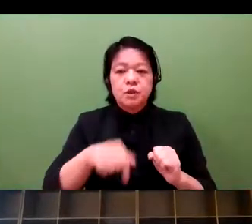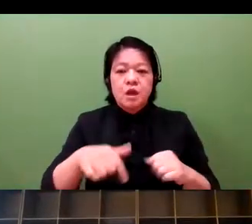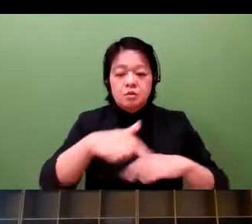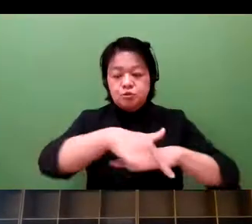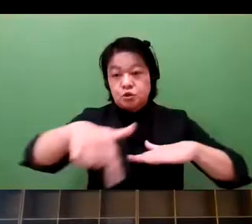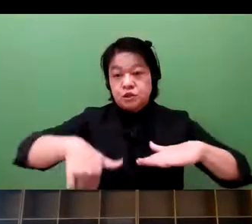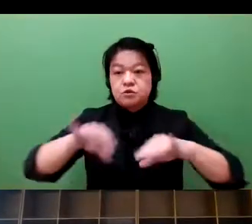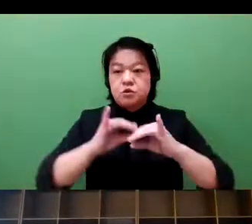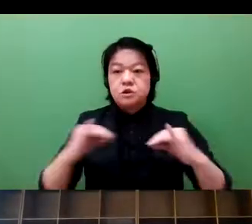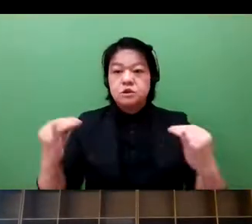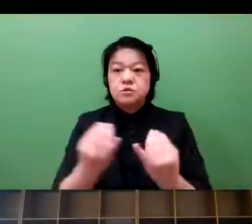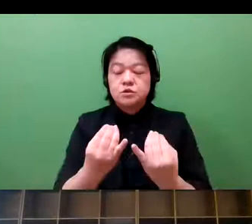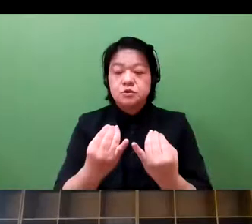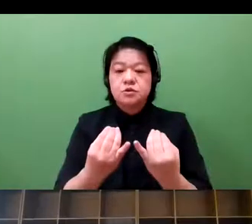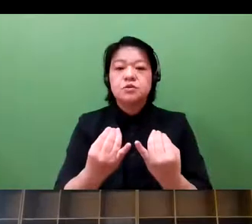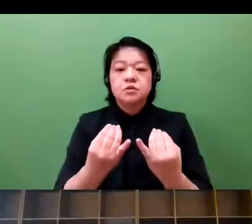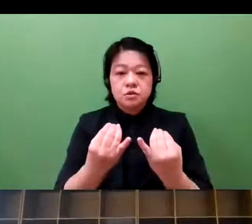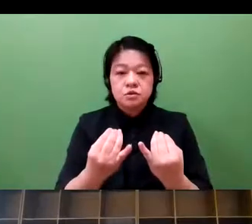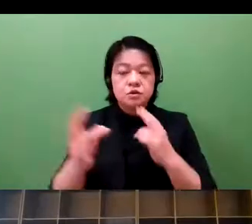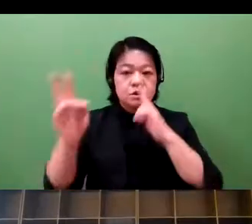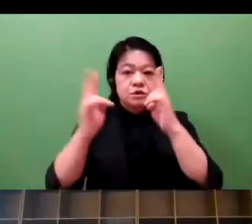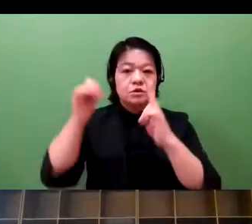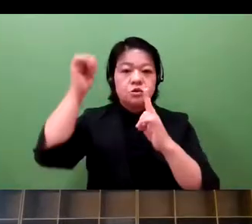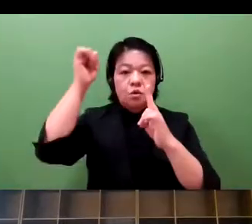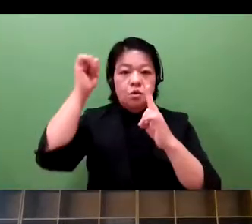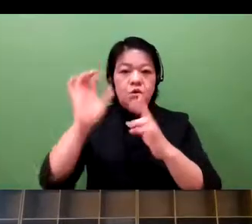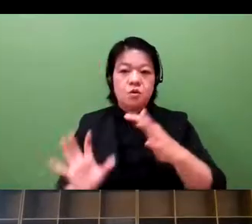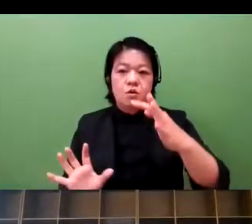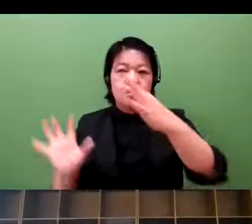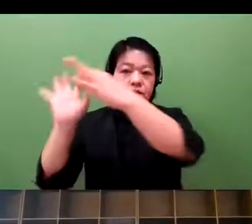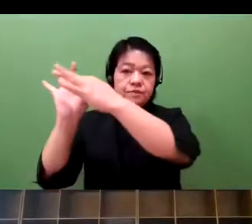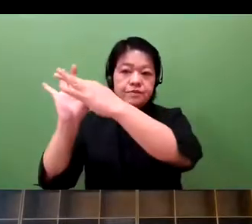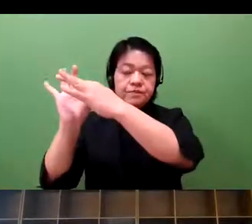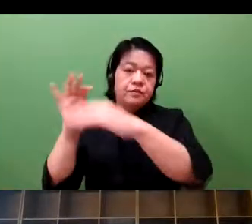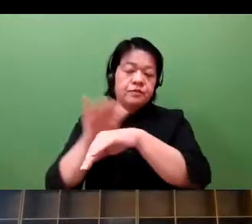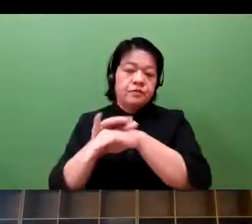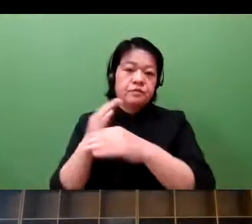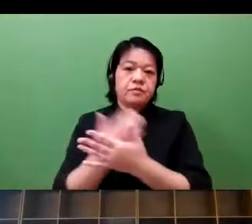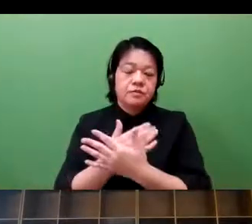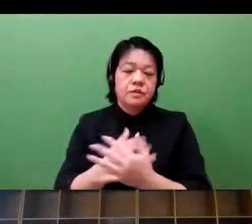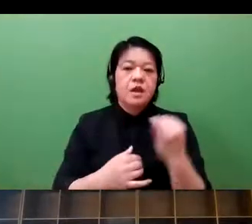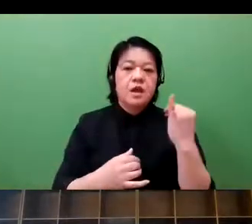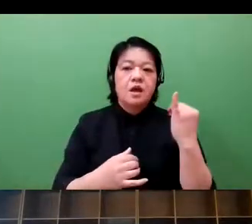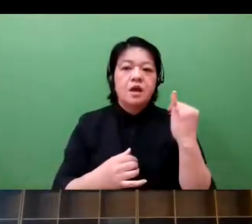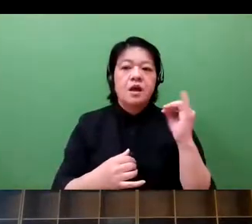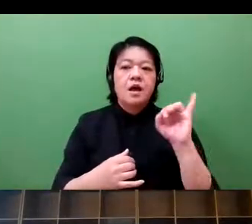have the existing stationary IP lawyers.